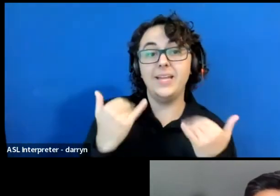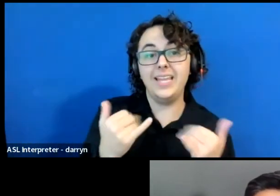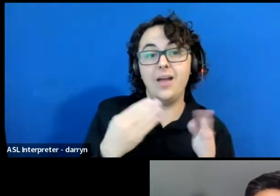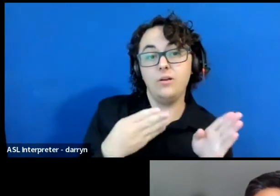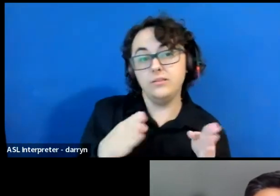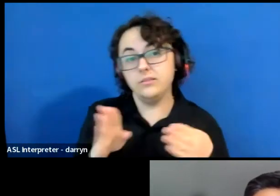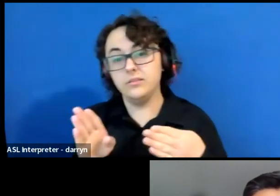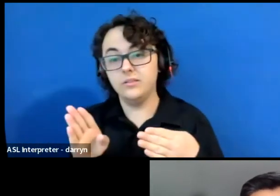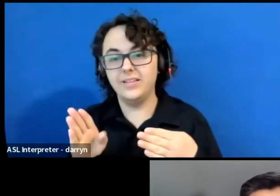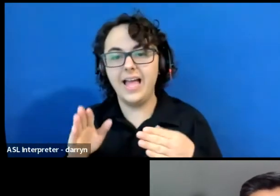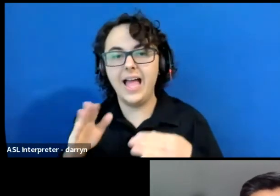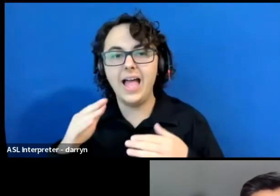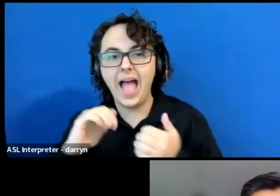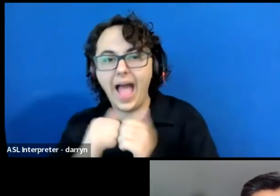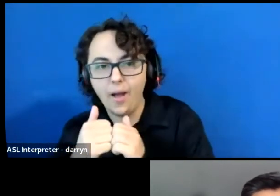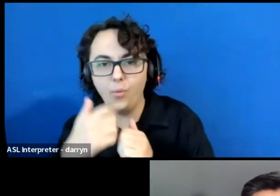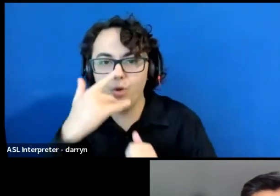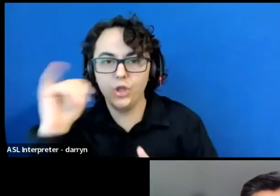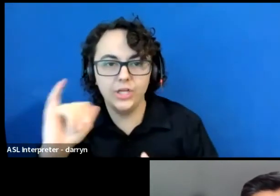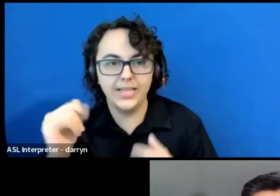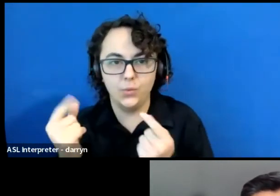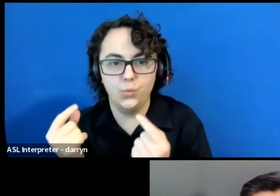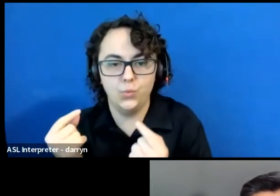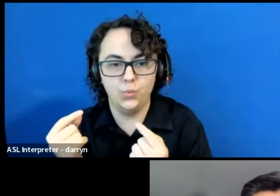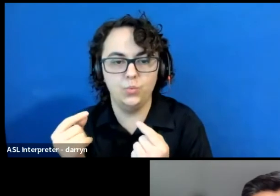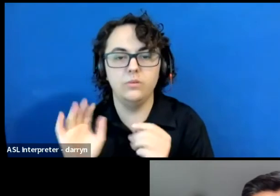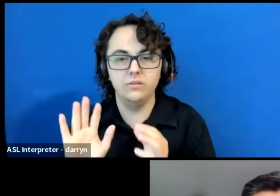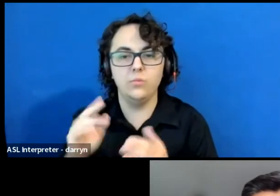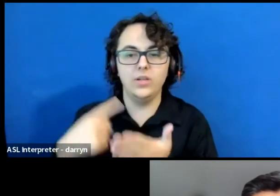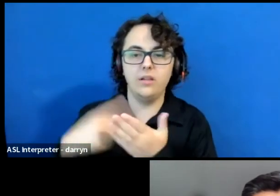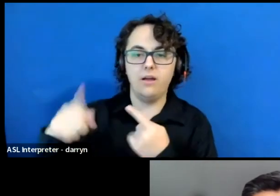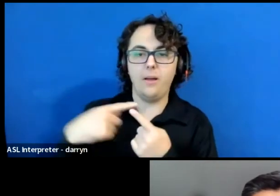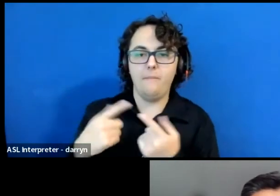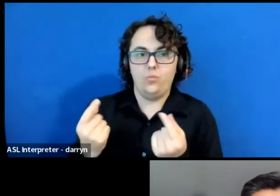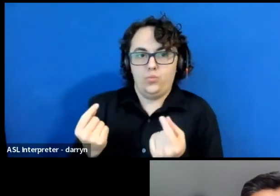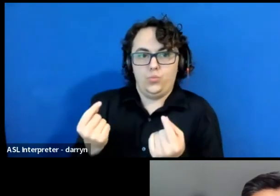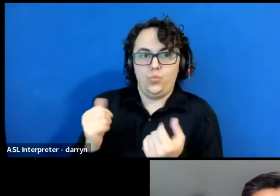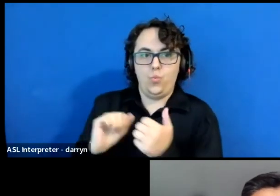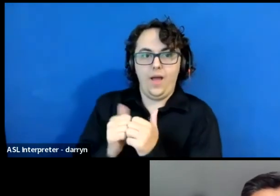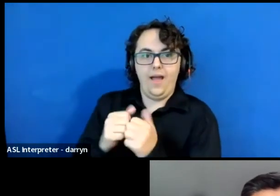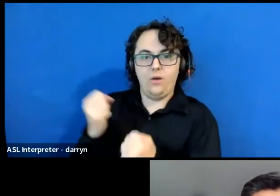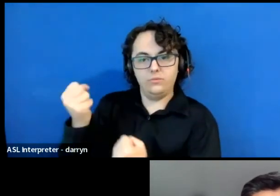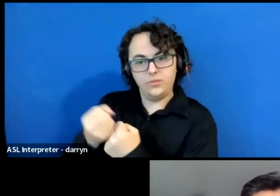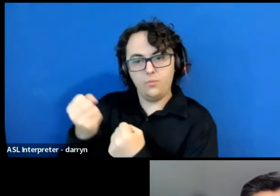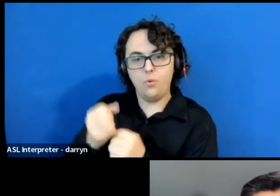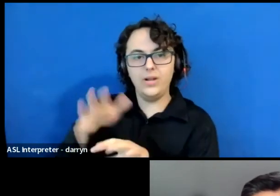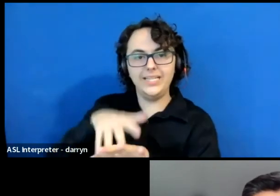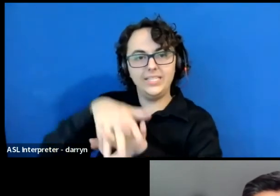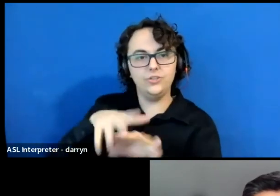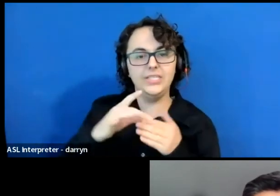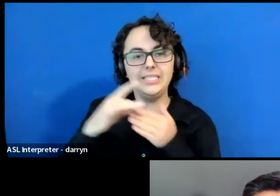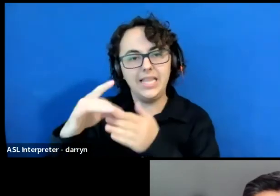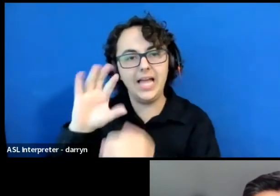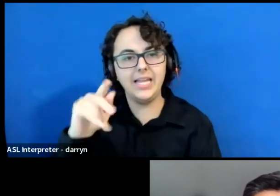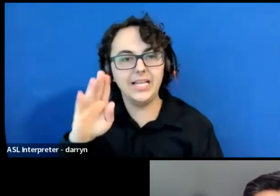We'll discuss, how we can support indigenous-led climate resistance, how to connect the goals of the Paris Agreement